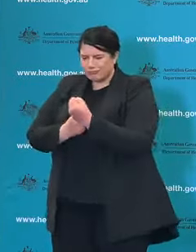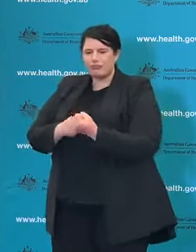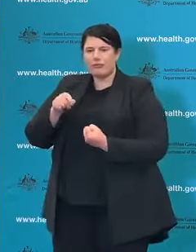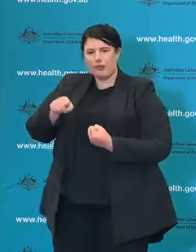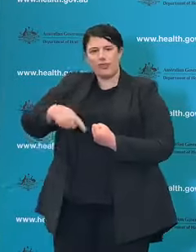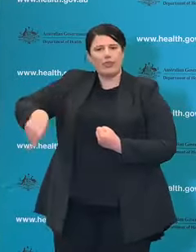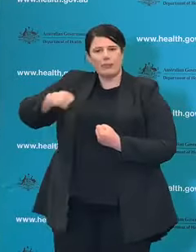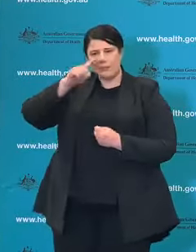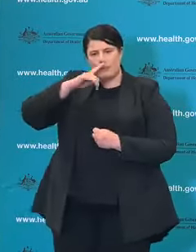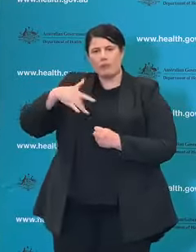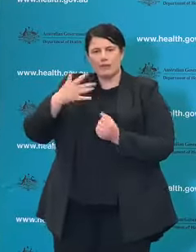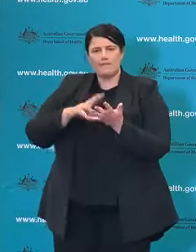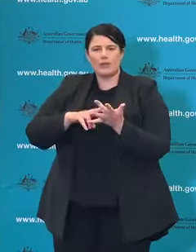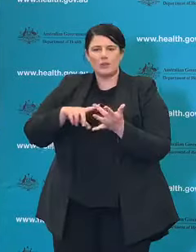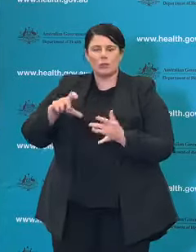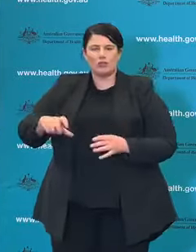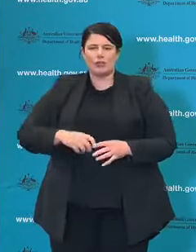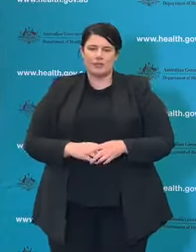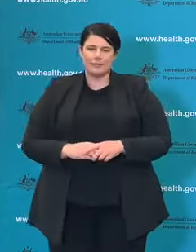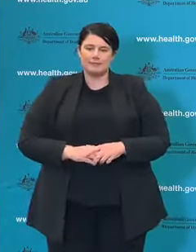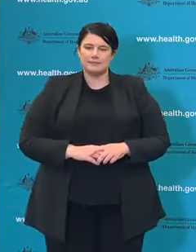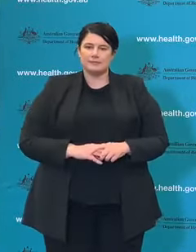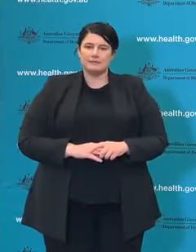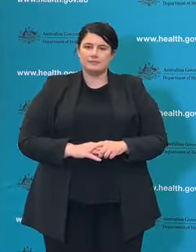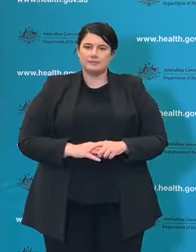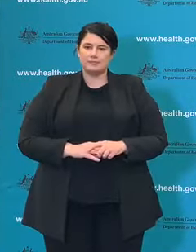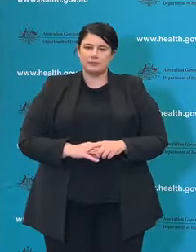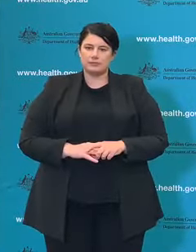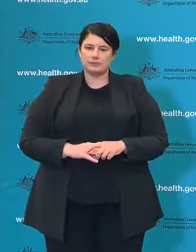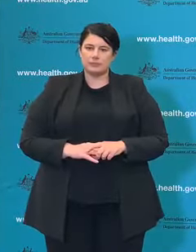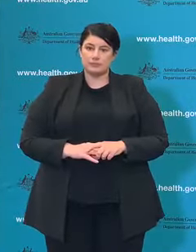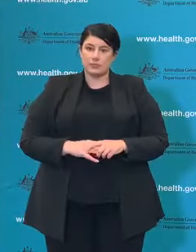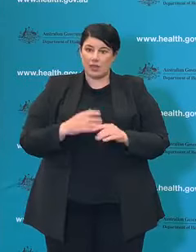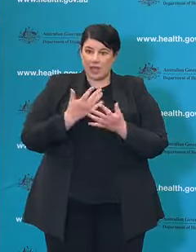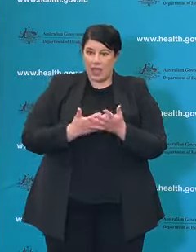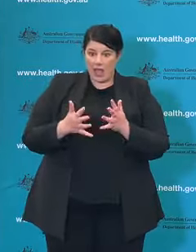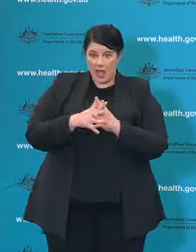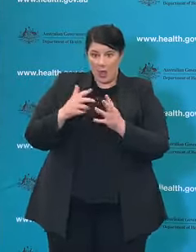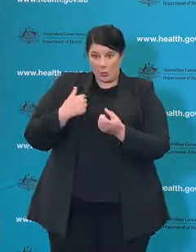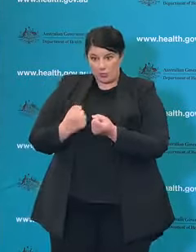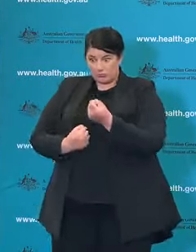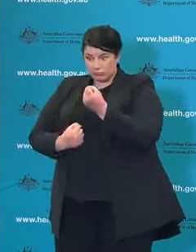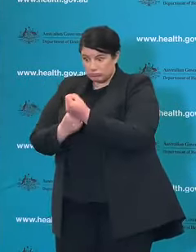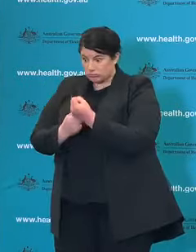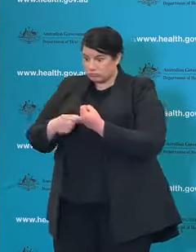reminding us again that the best way that we can show healthcare workers in this nation our support,